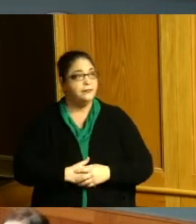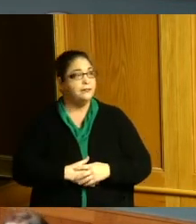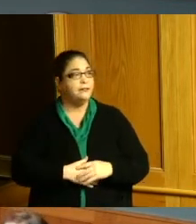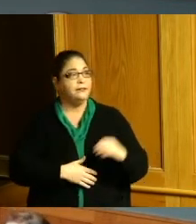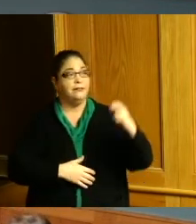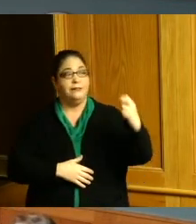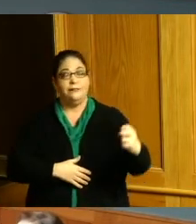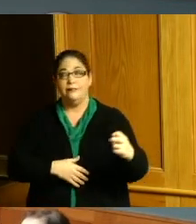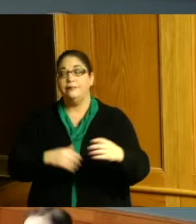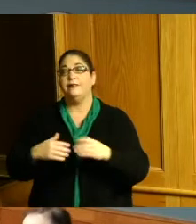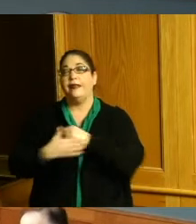County Administrator Jeff Aluotto